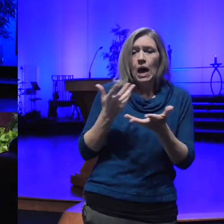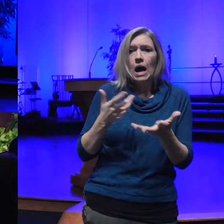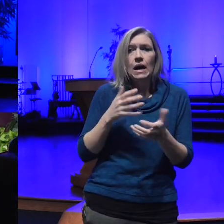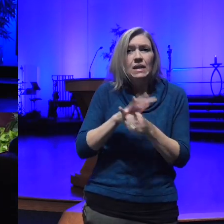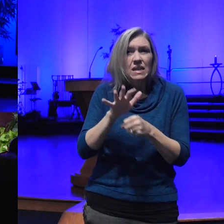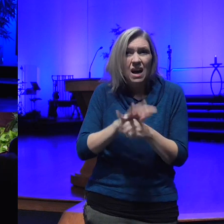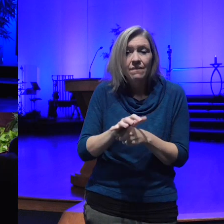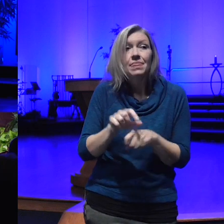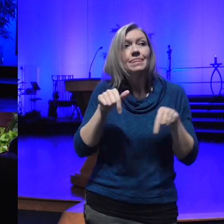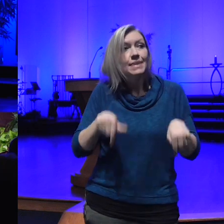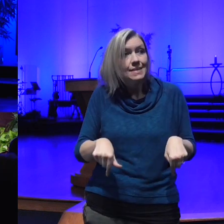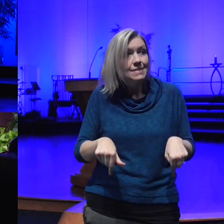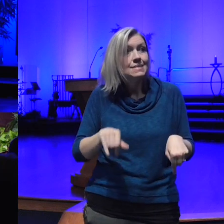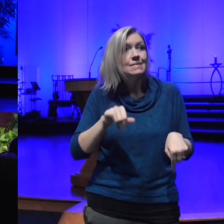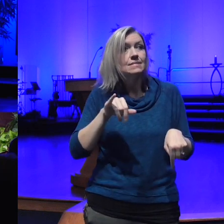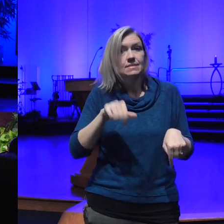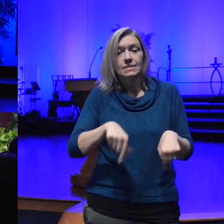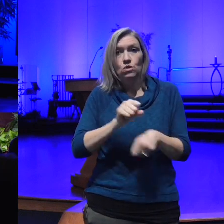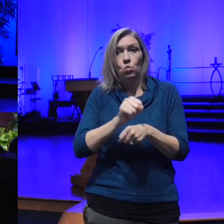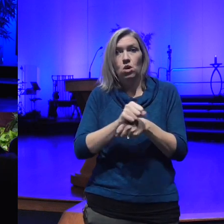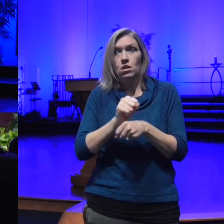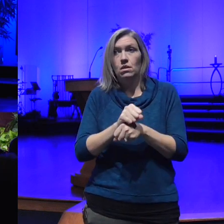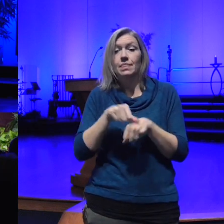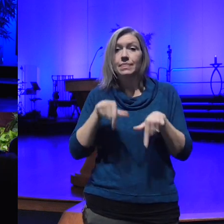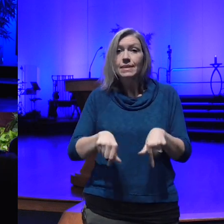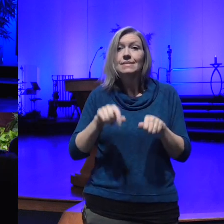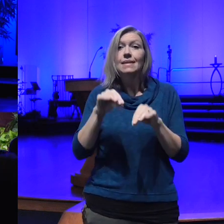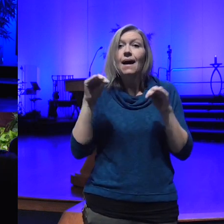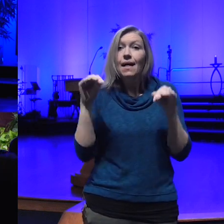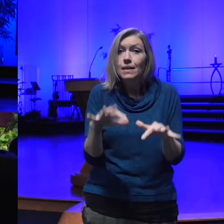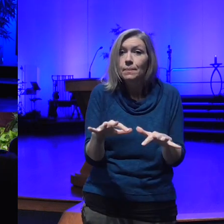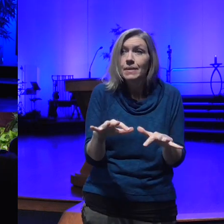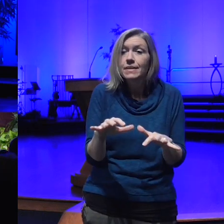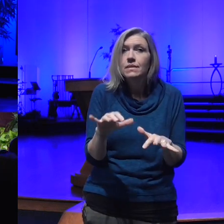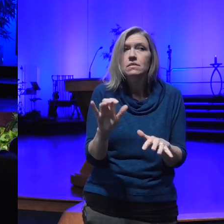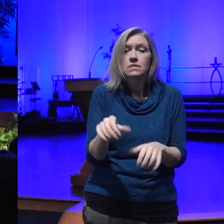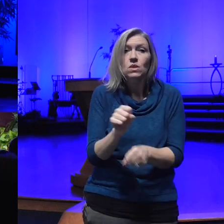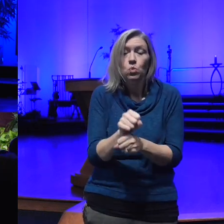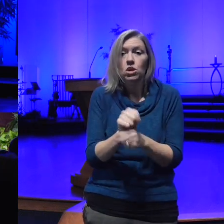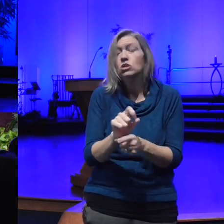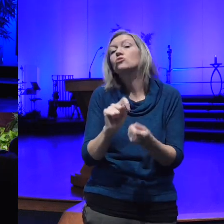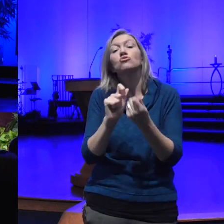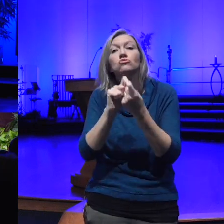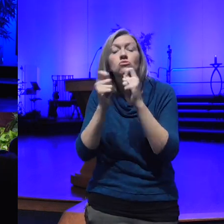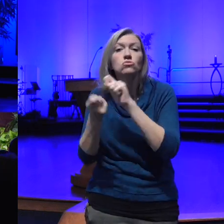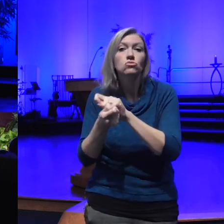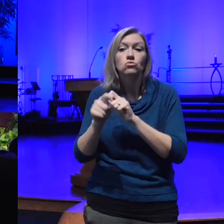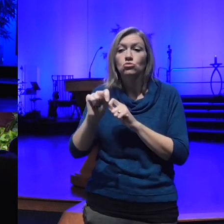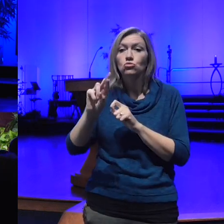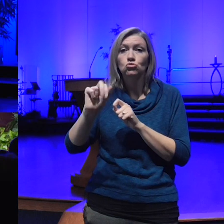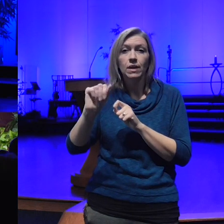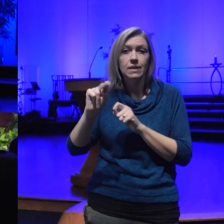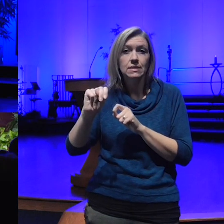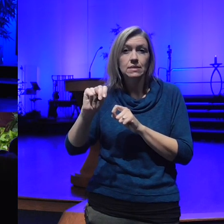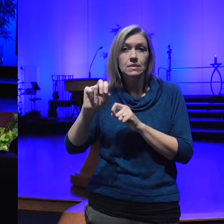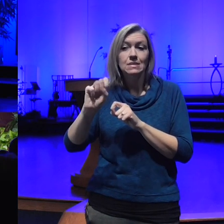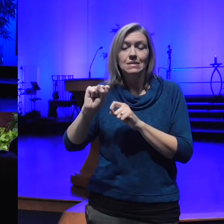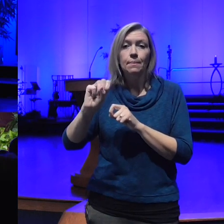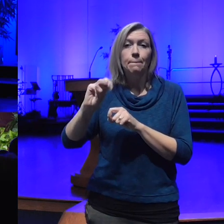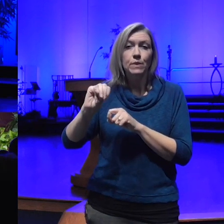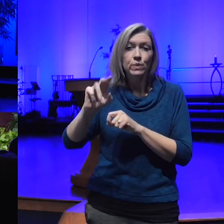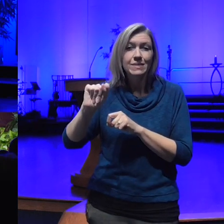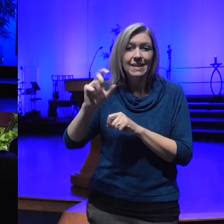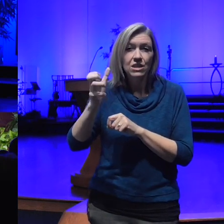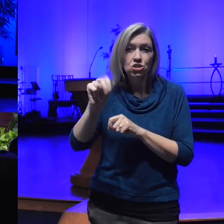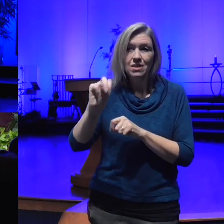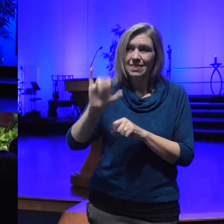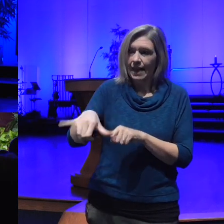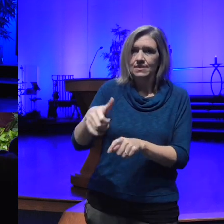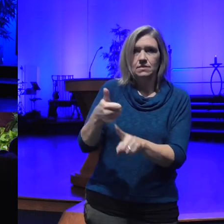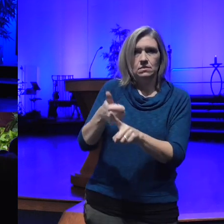this Alchemy is the work this transmutation is the work because I what I know for sure is that if we